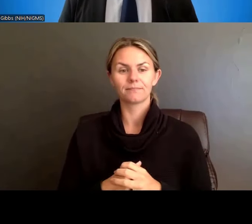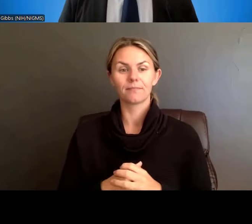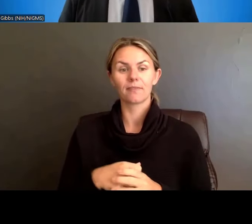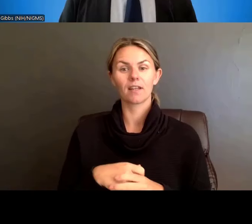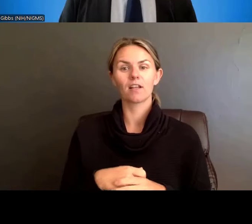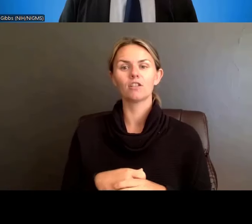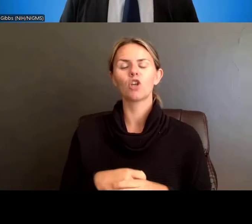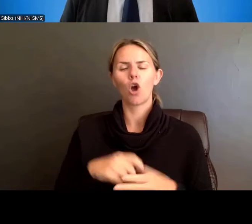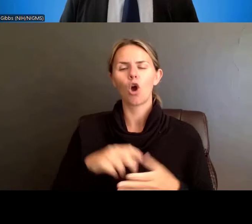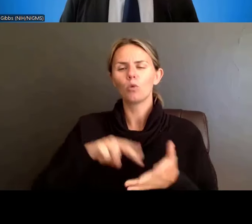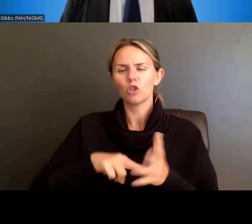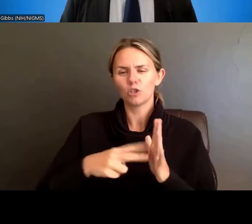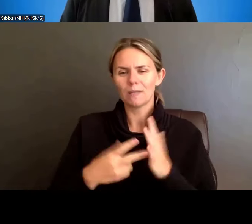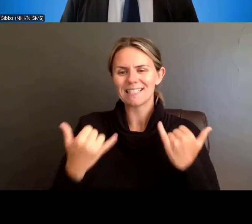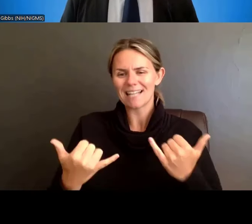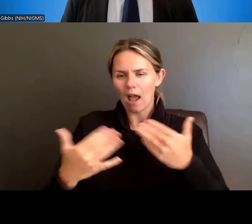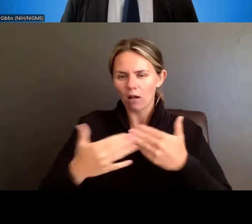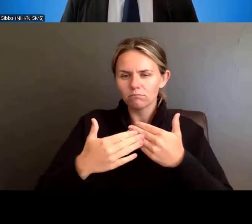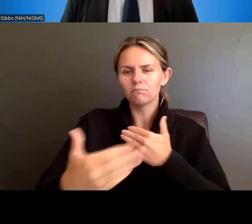into the review criteria to align with these changes.